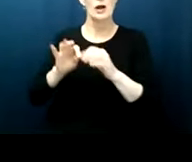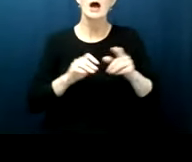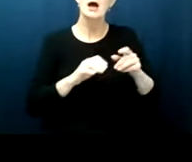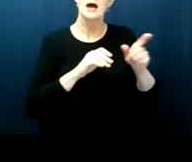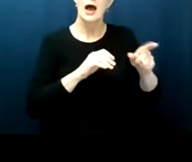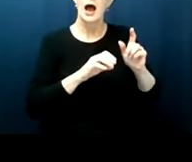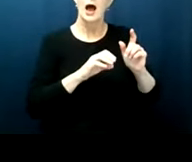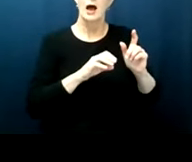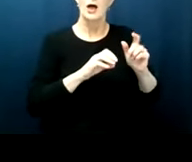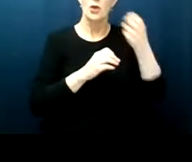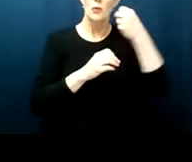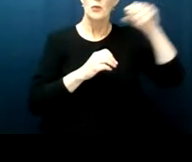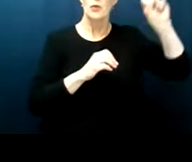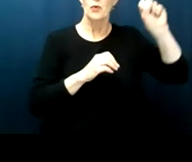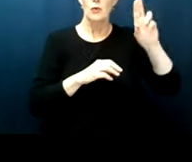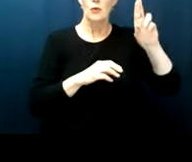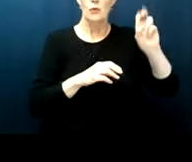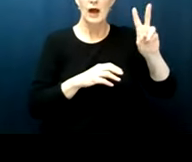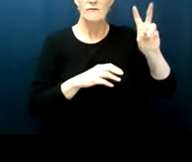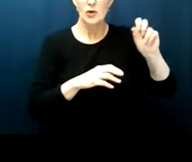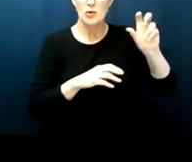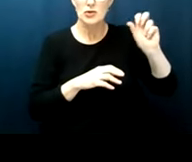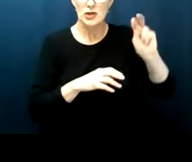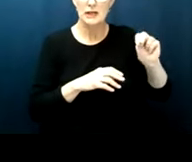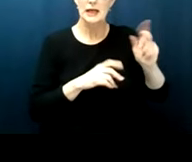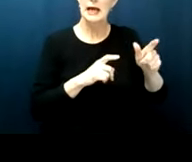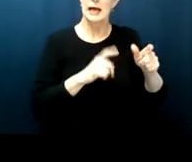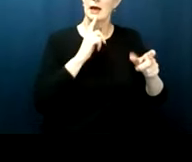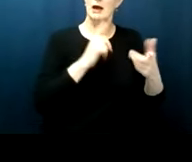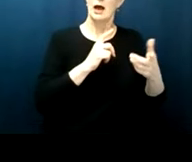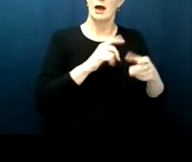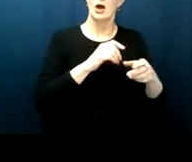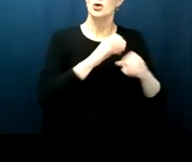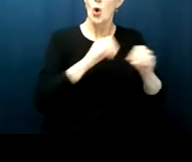able to vote for the representatives who will tax you to the civil war to the civil rights movement